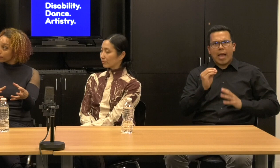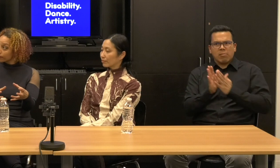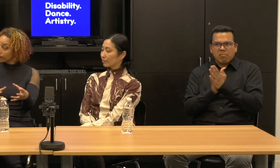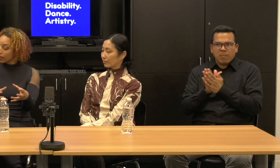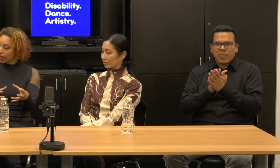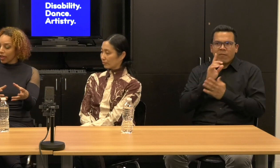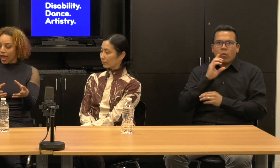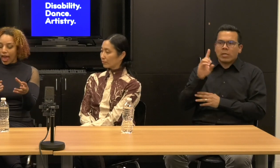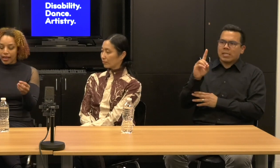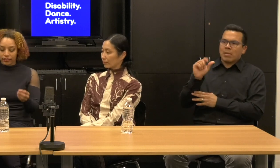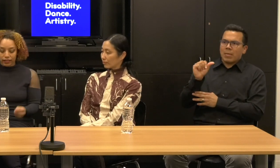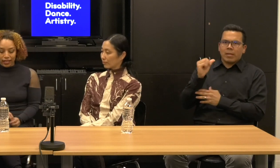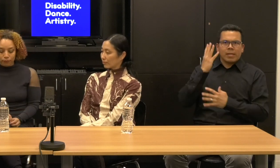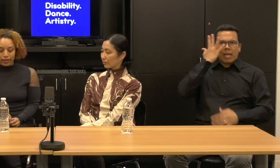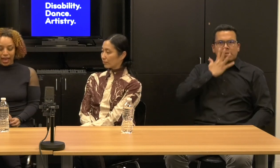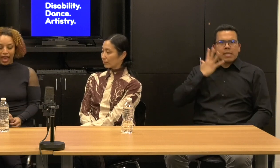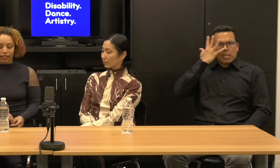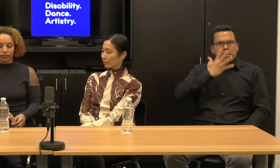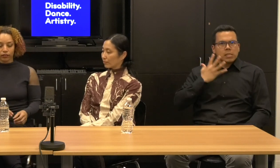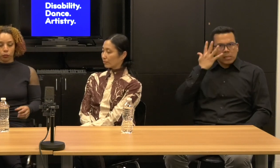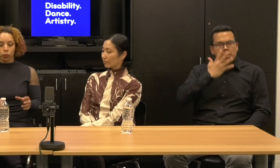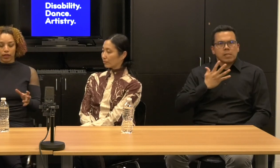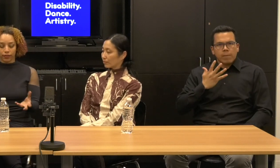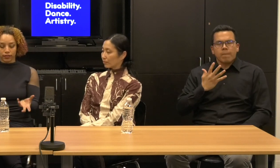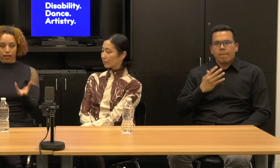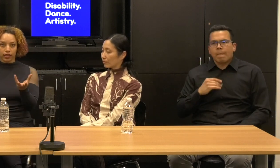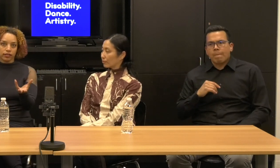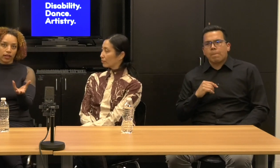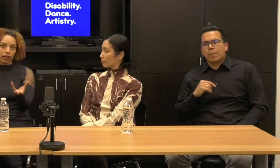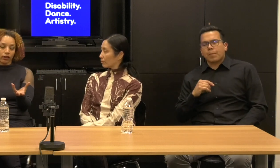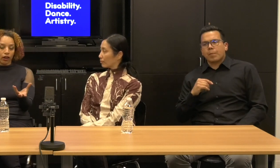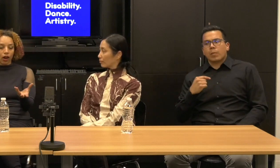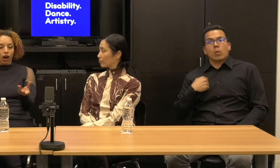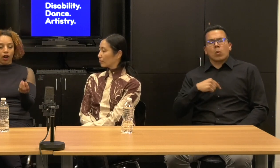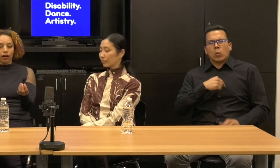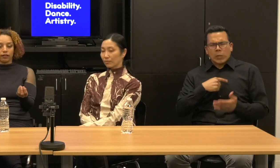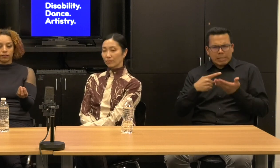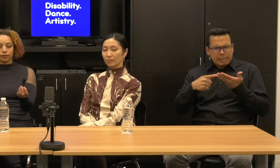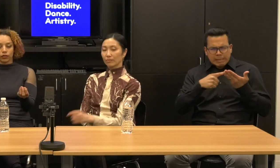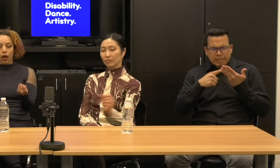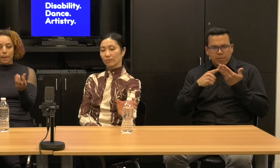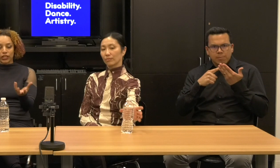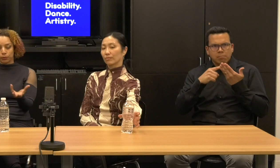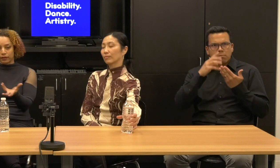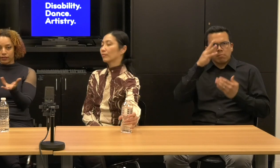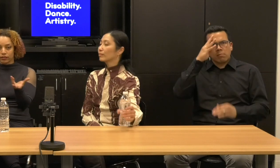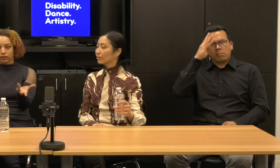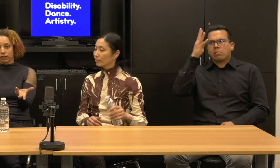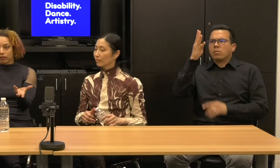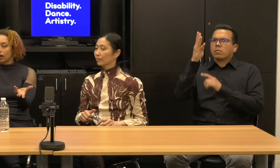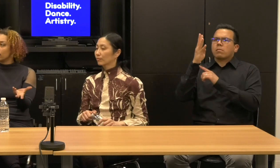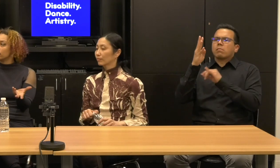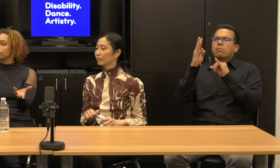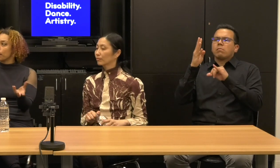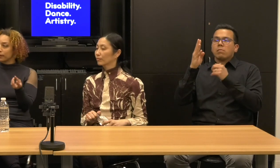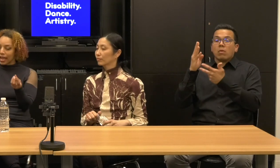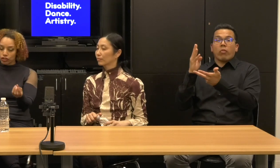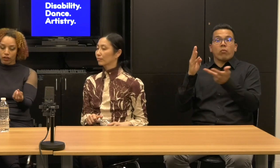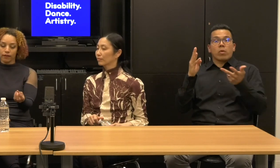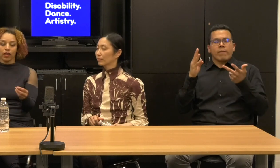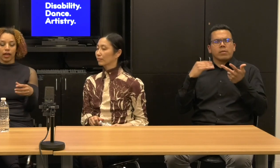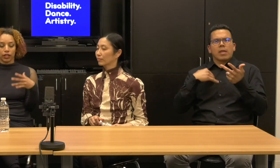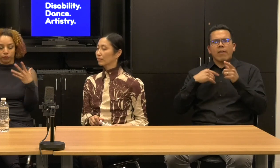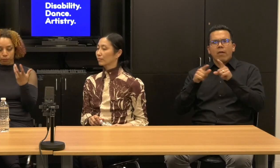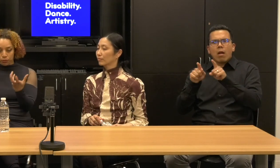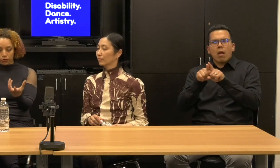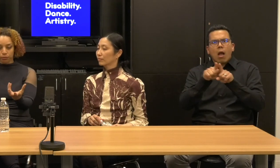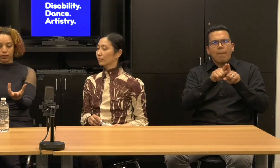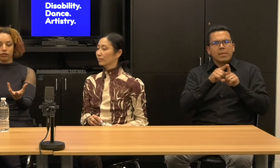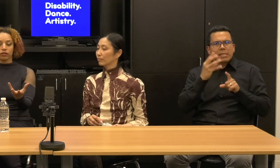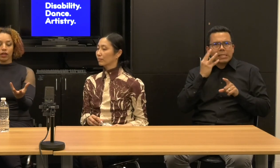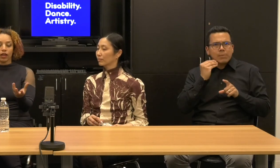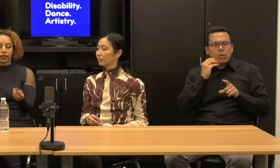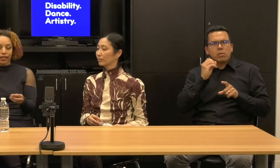And it began with this idea of common experience, of pleasure, of movement, things that we do